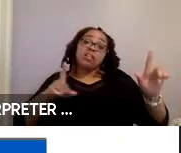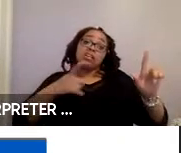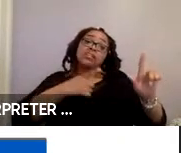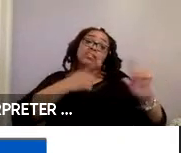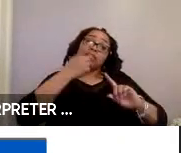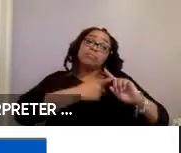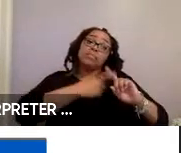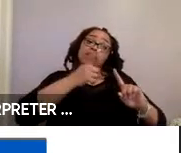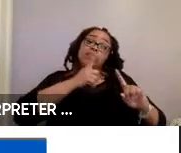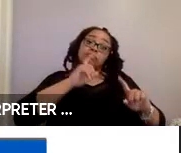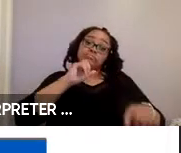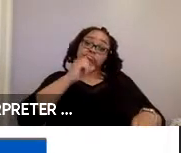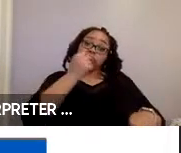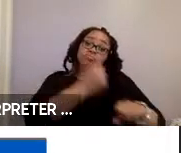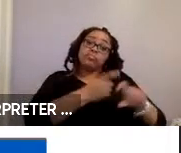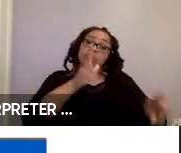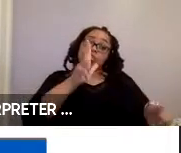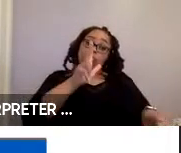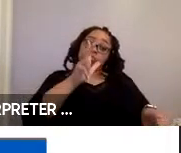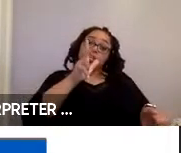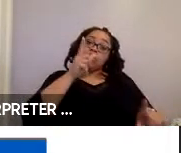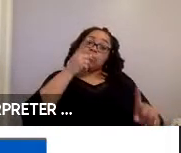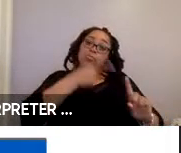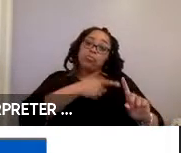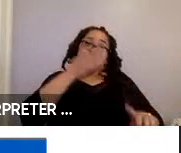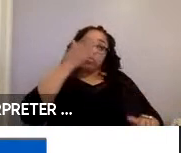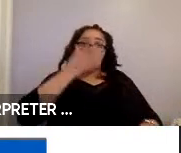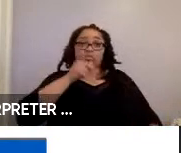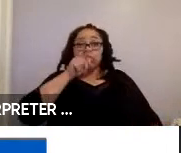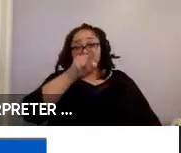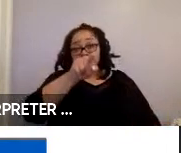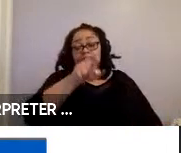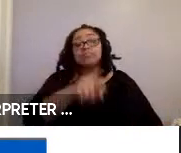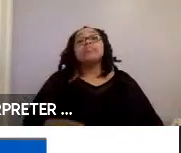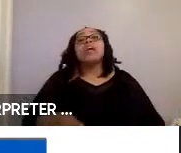secured in that three-point forward-facing system. On the image on the right is of a